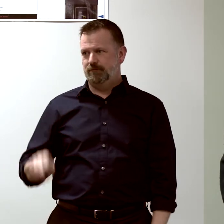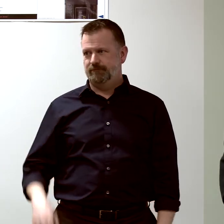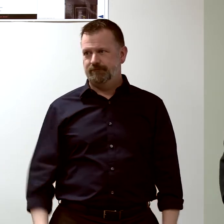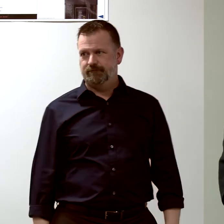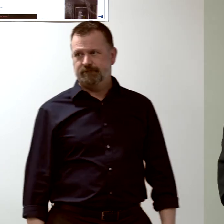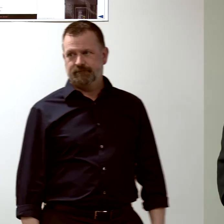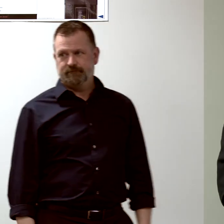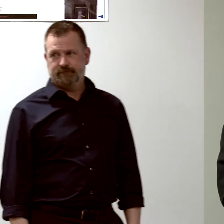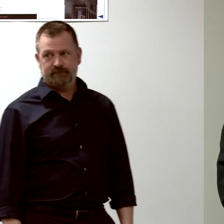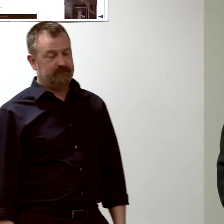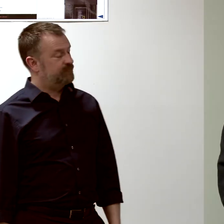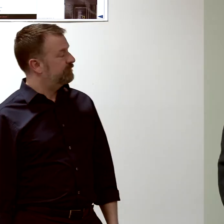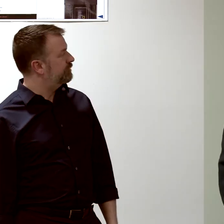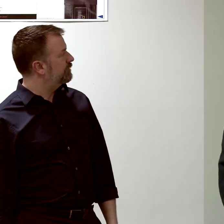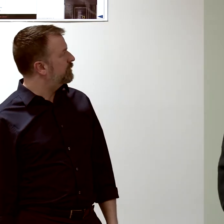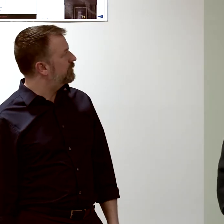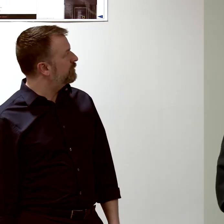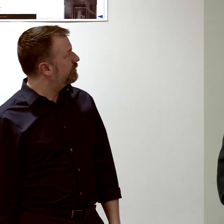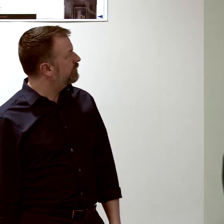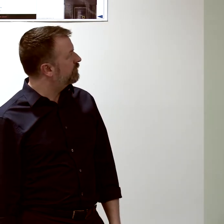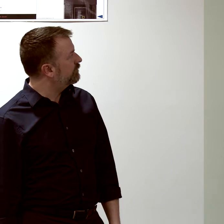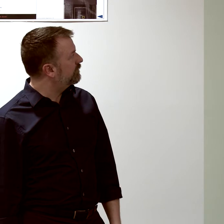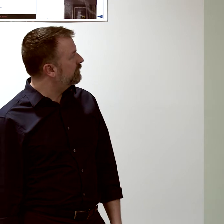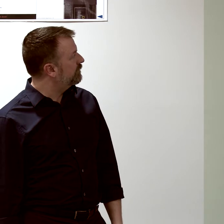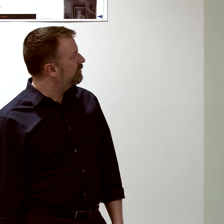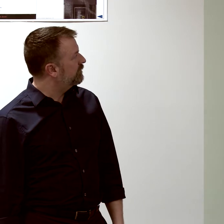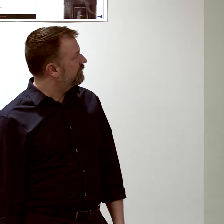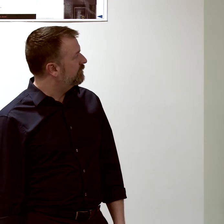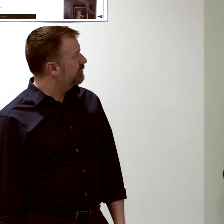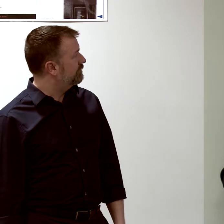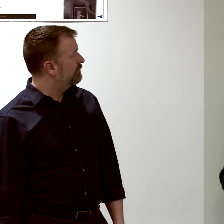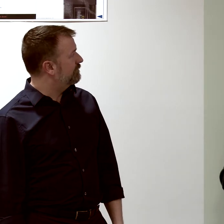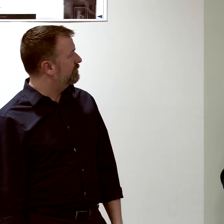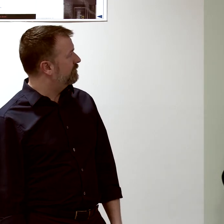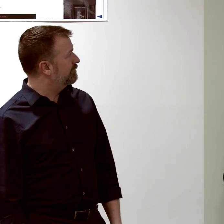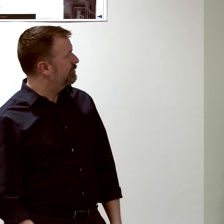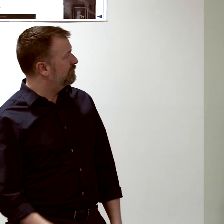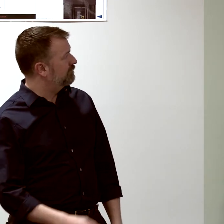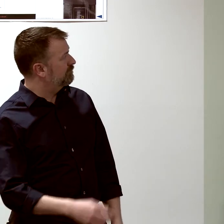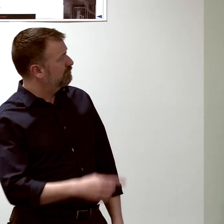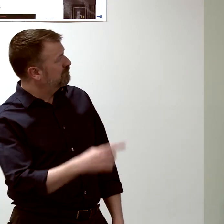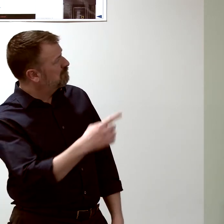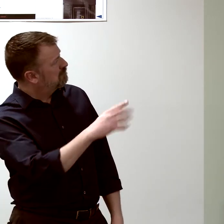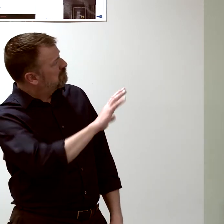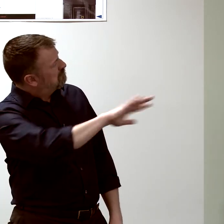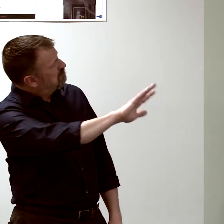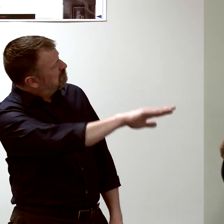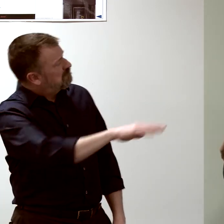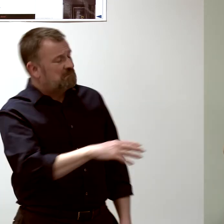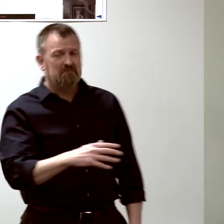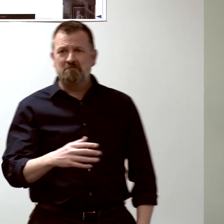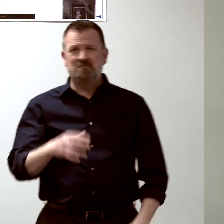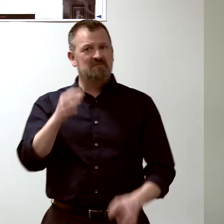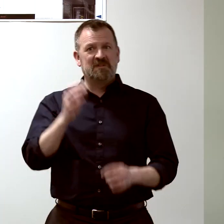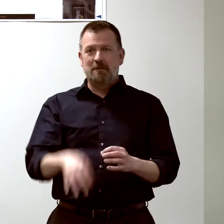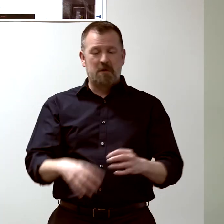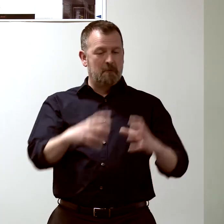That simple ball-and-stick diagram uses beautiful mathematics...